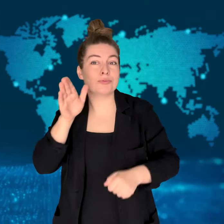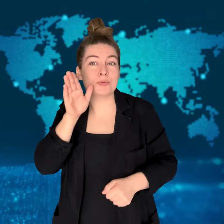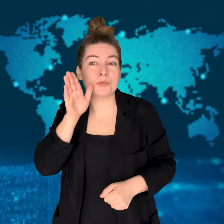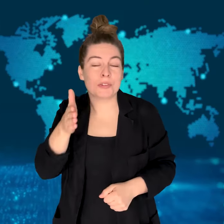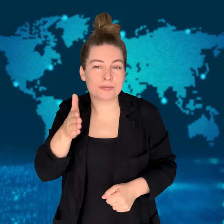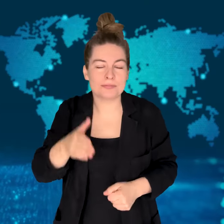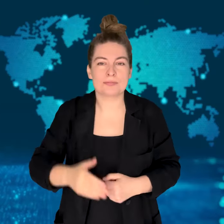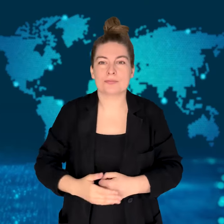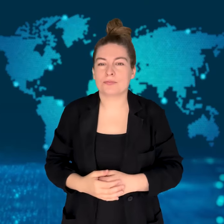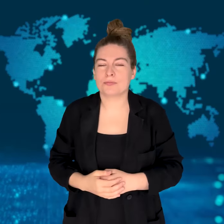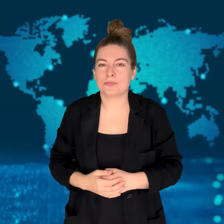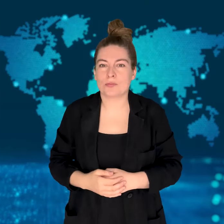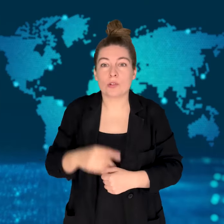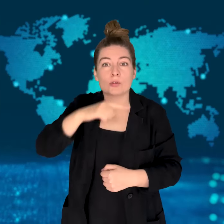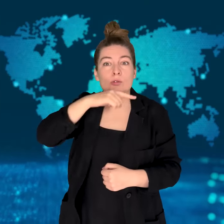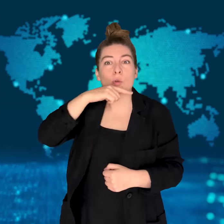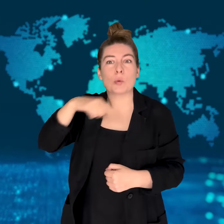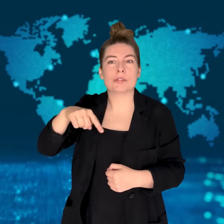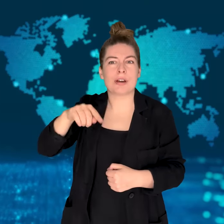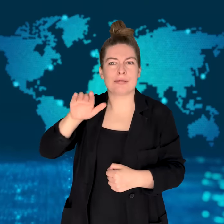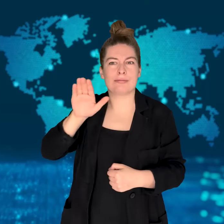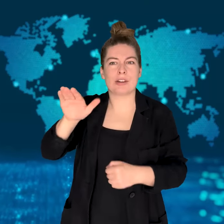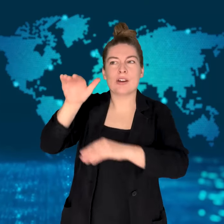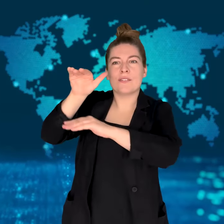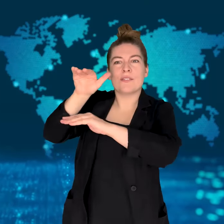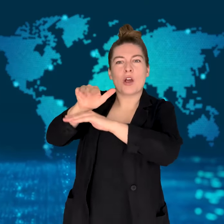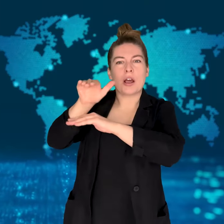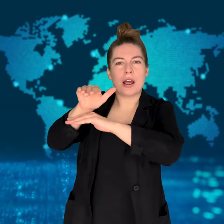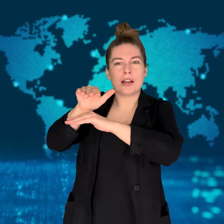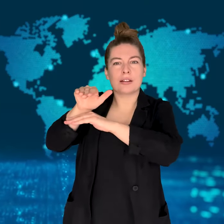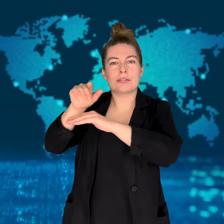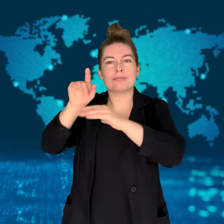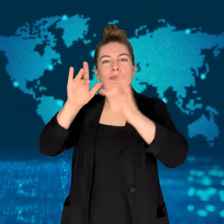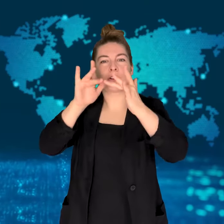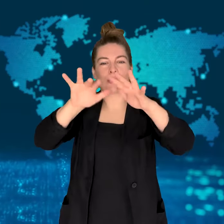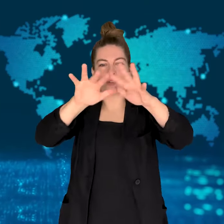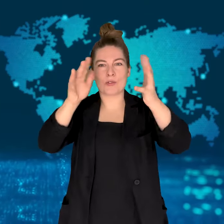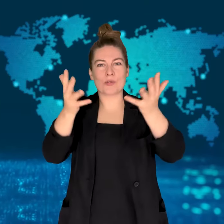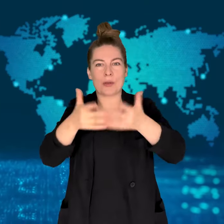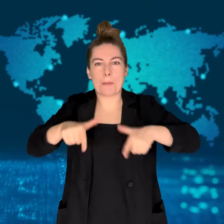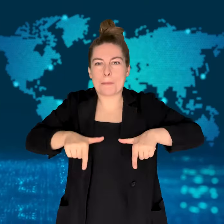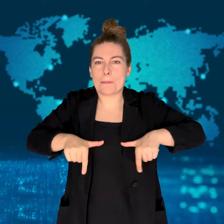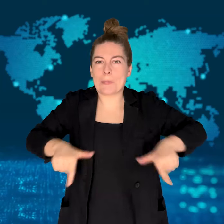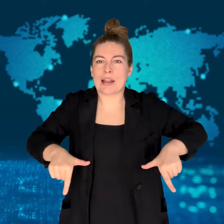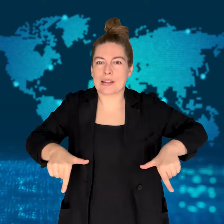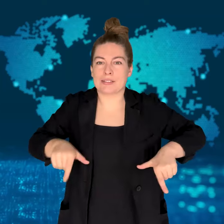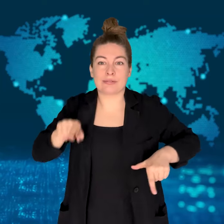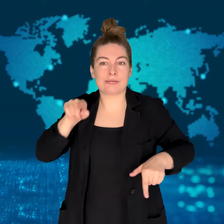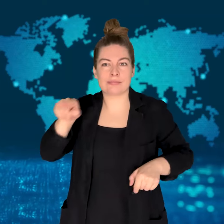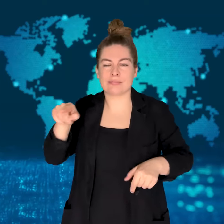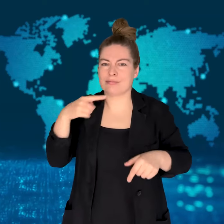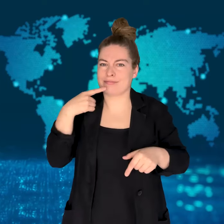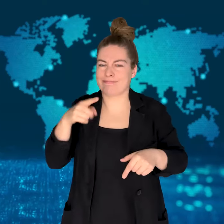will target Israel.